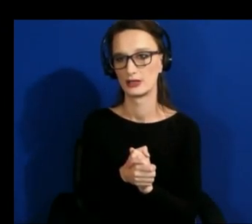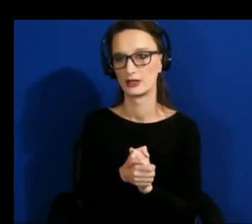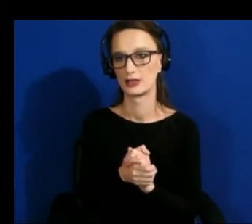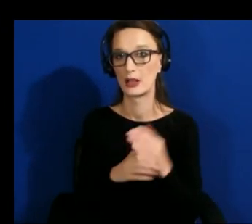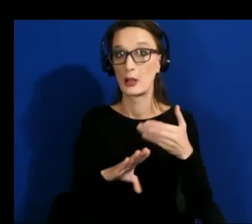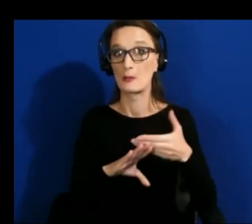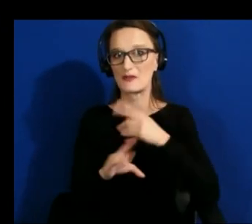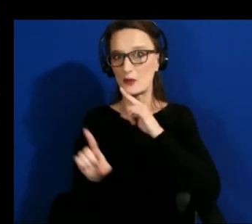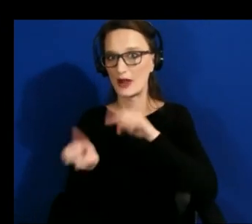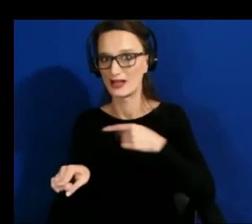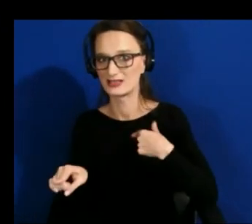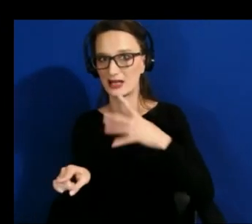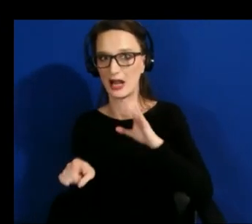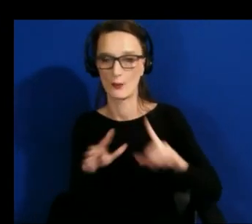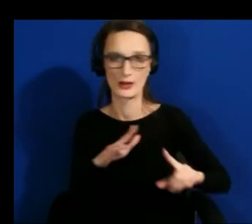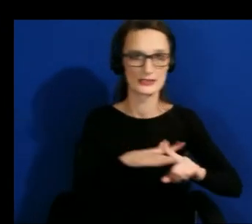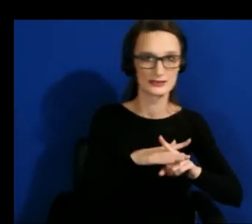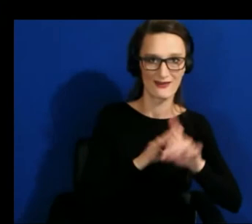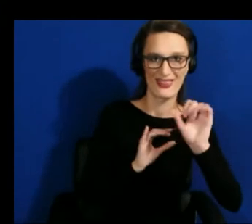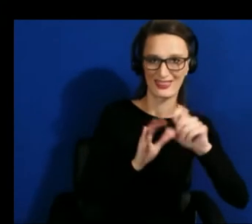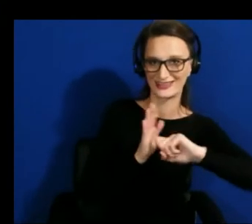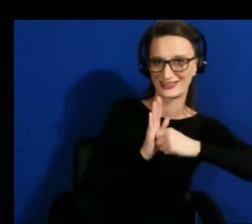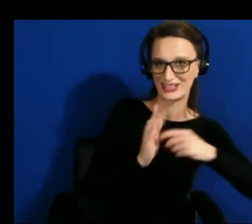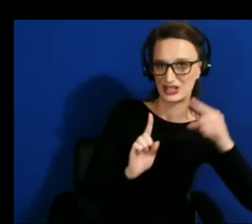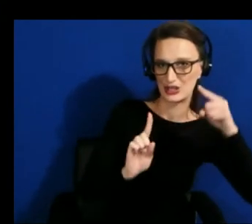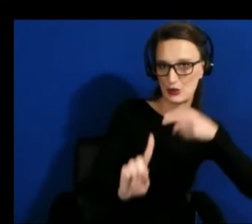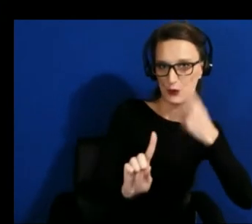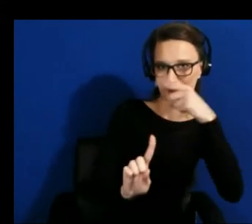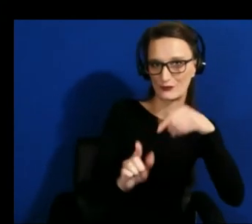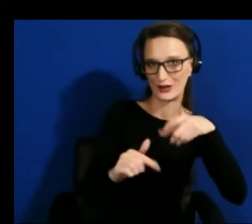that's one of the key goals of xr access right to try and make sure that there's